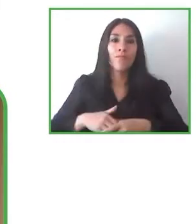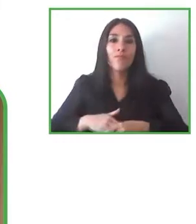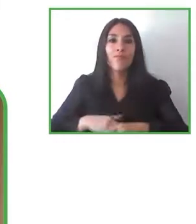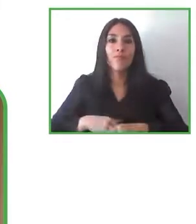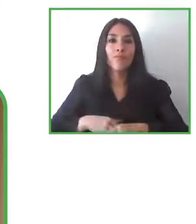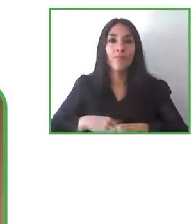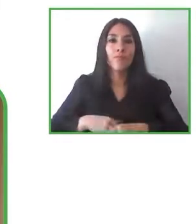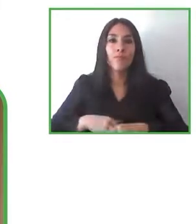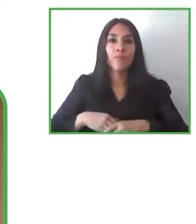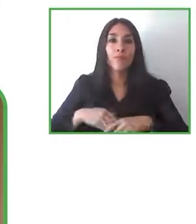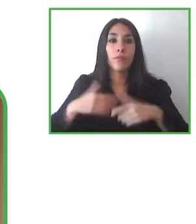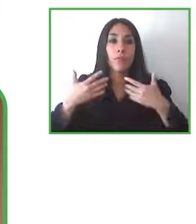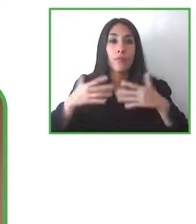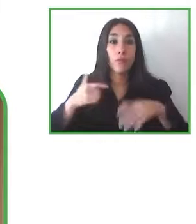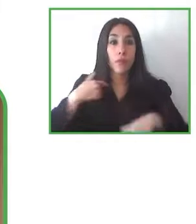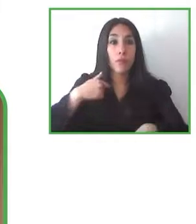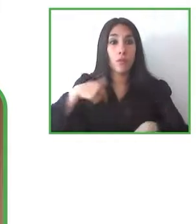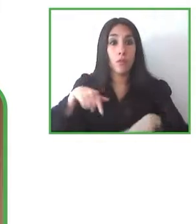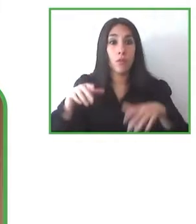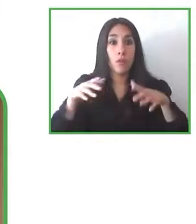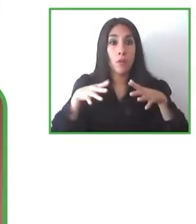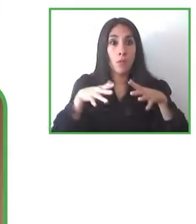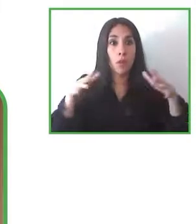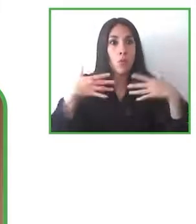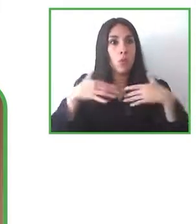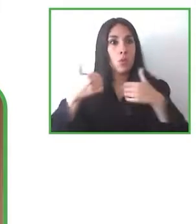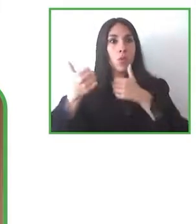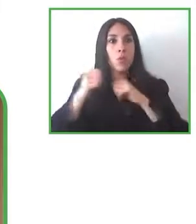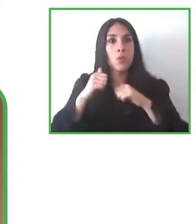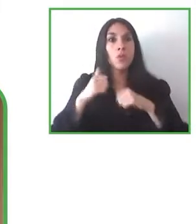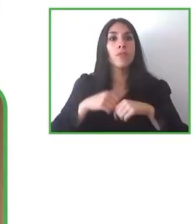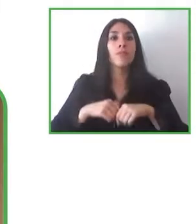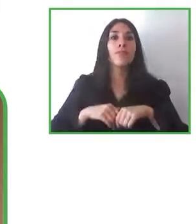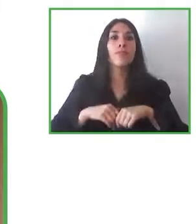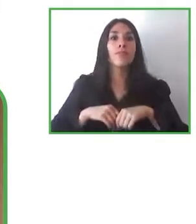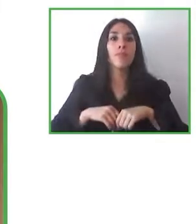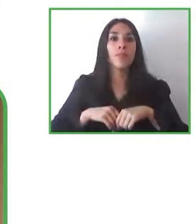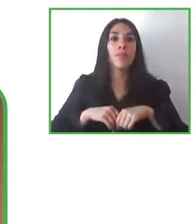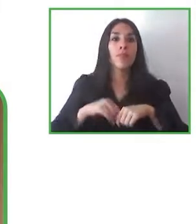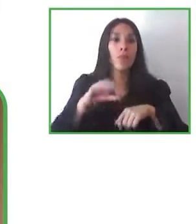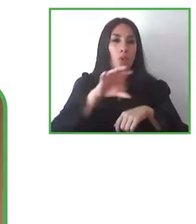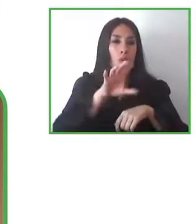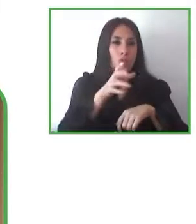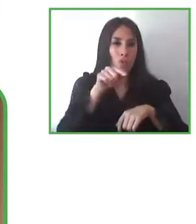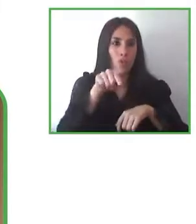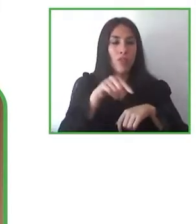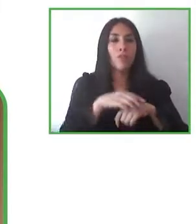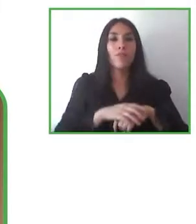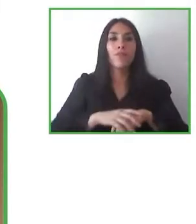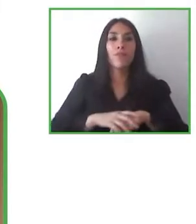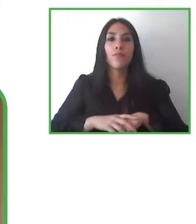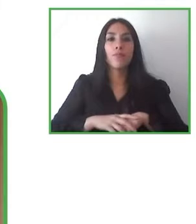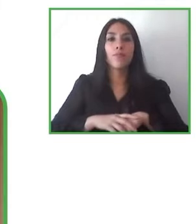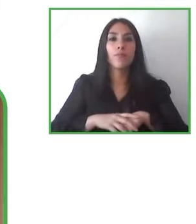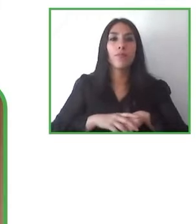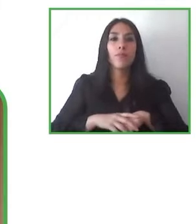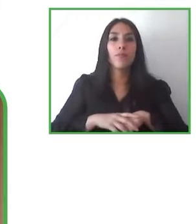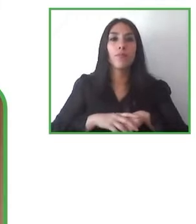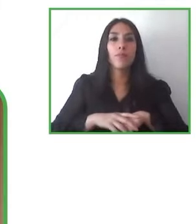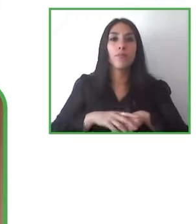We have a great challenge as a country and it comes on two sides.